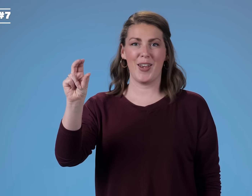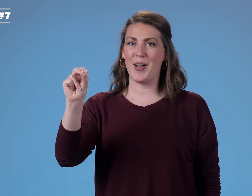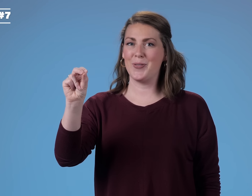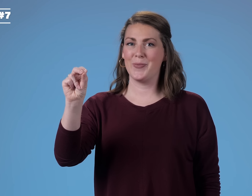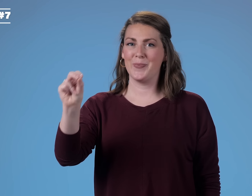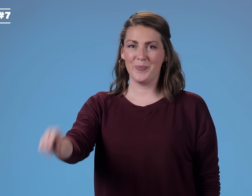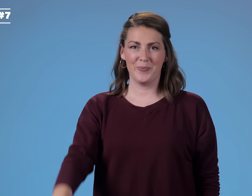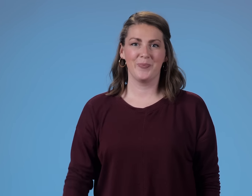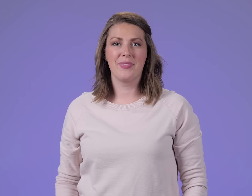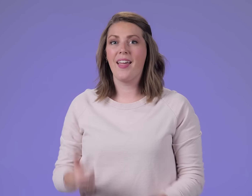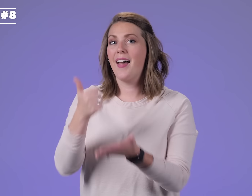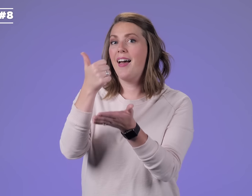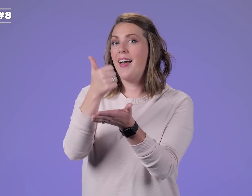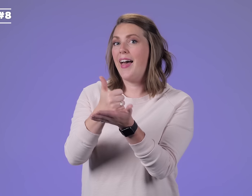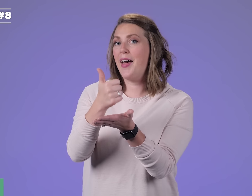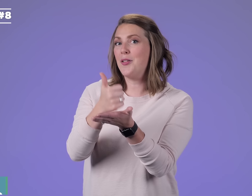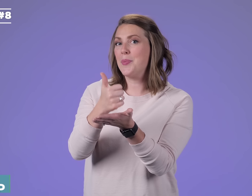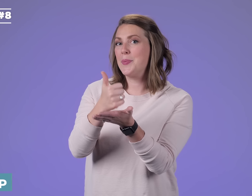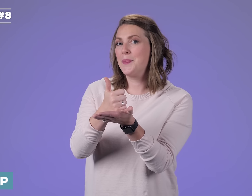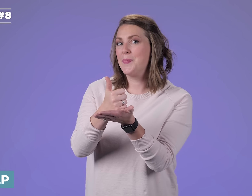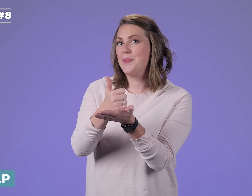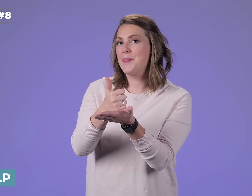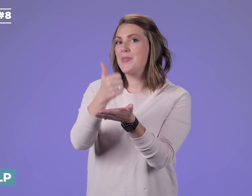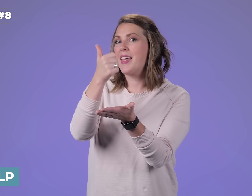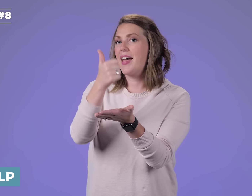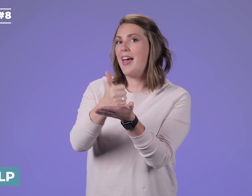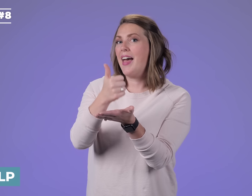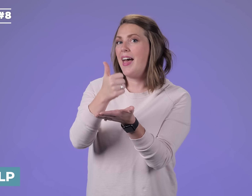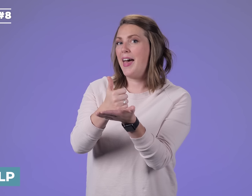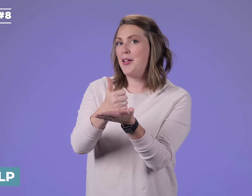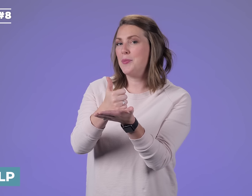NO HELP HELP